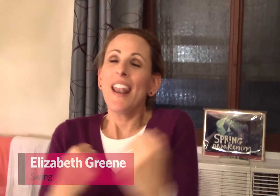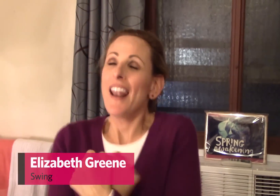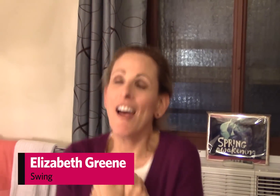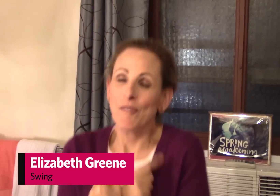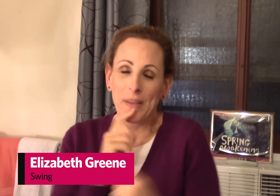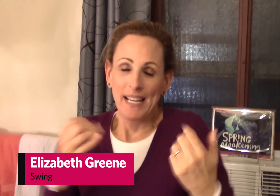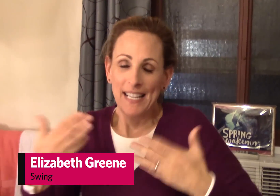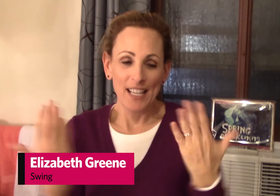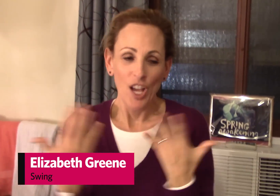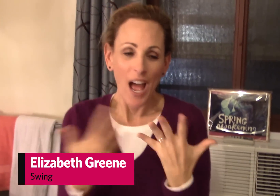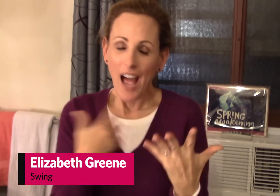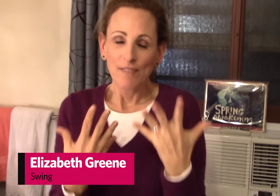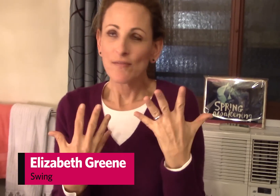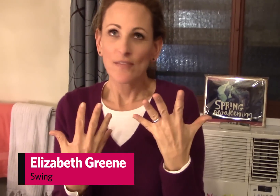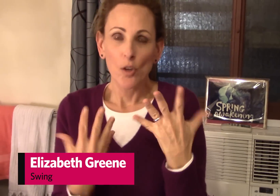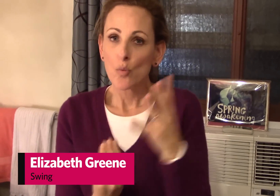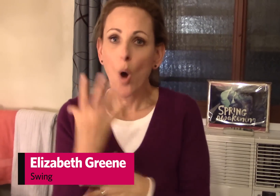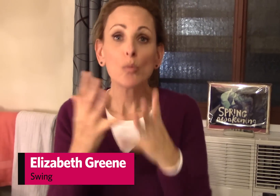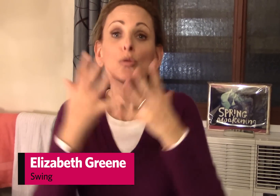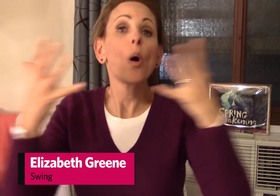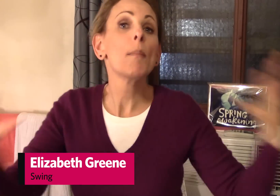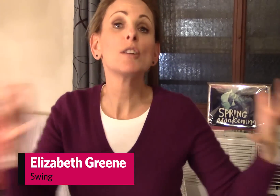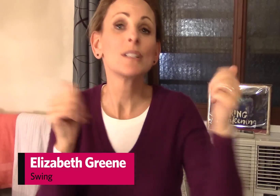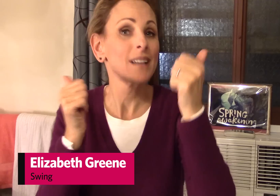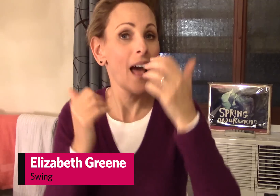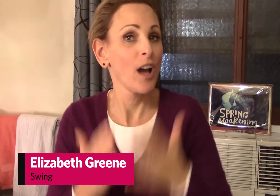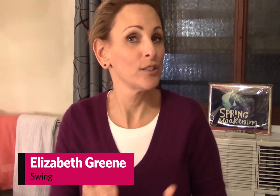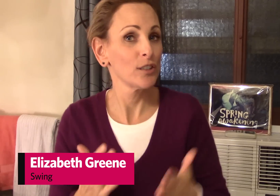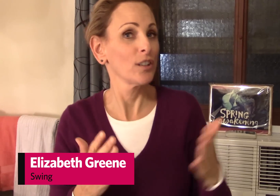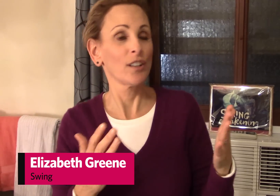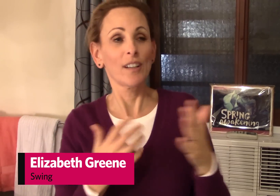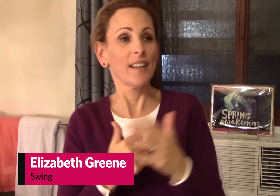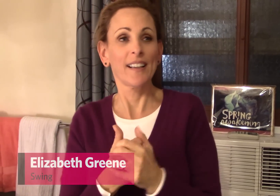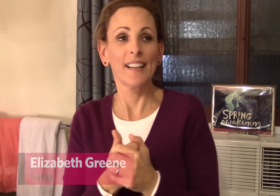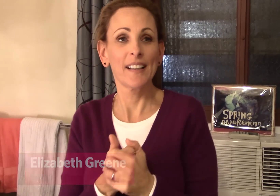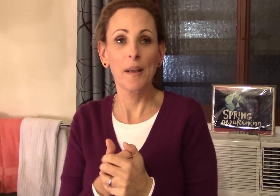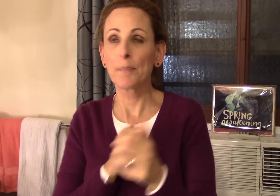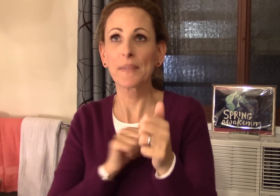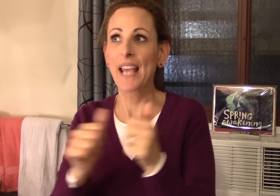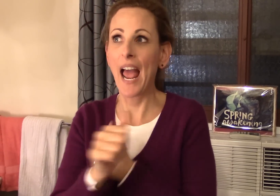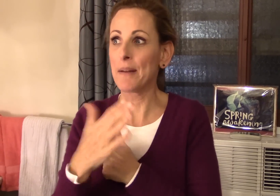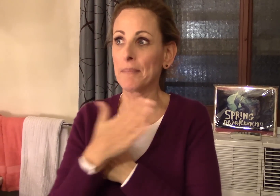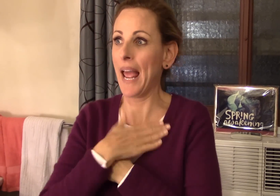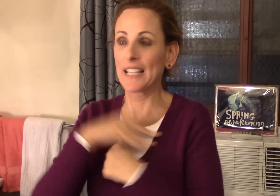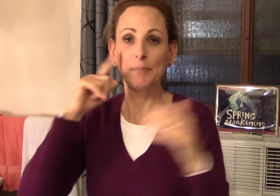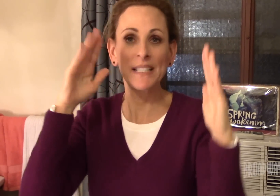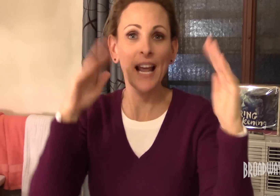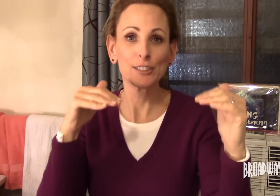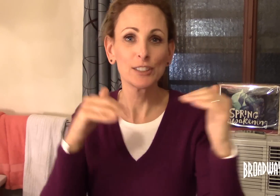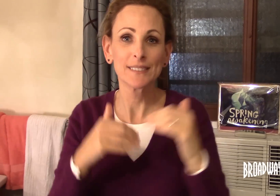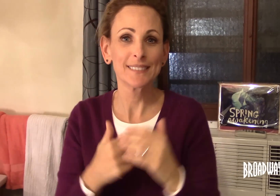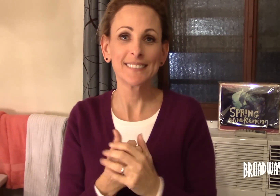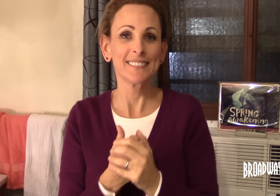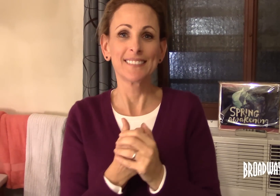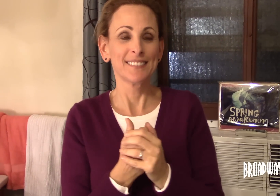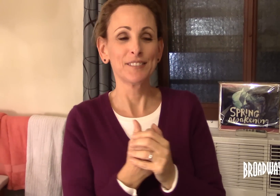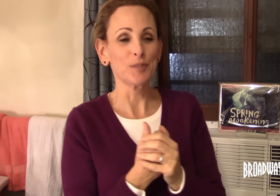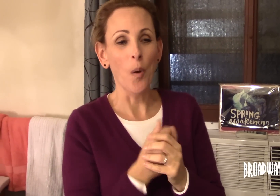I love being here I've grown so much as an actor it's beyond my expectations, to be